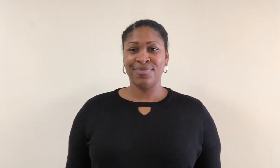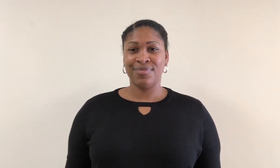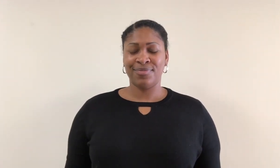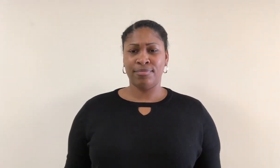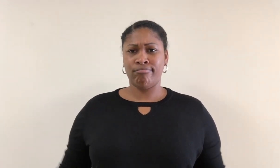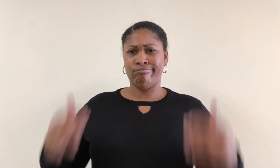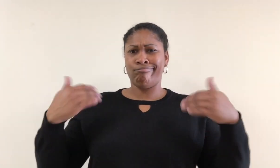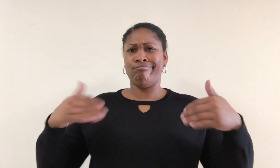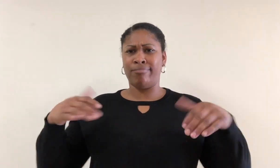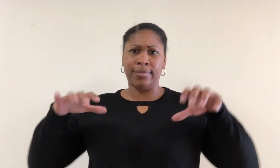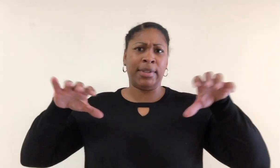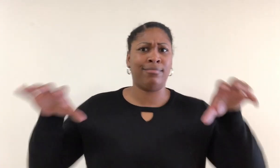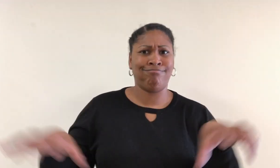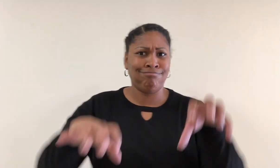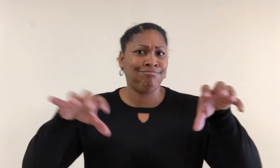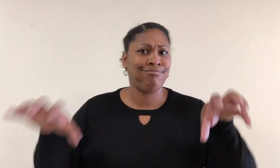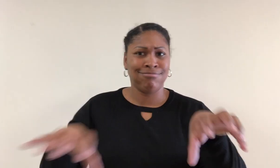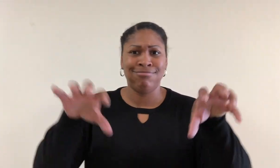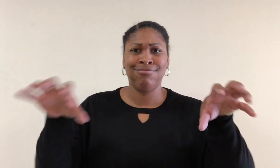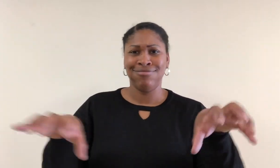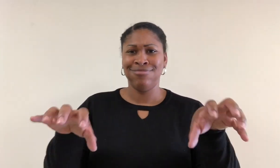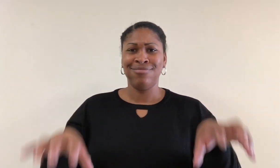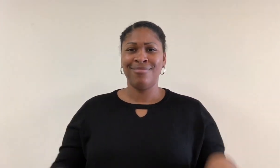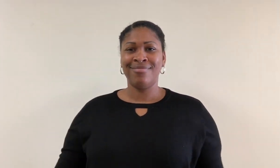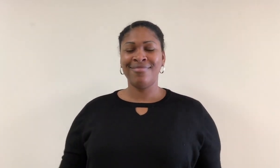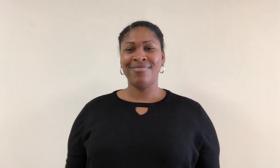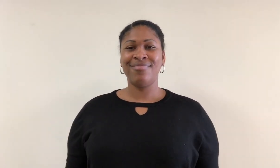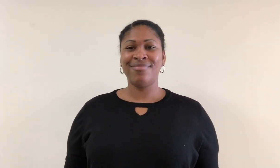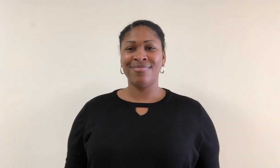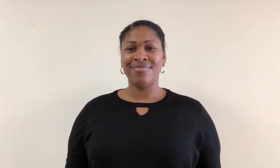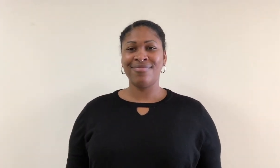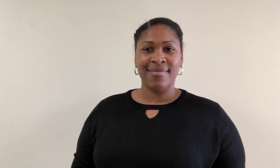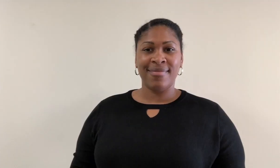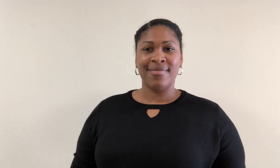Vigorously active.